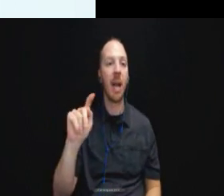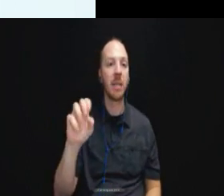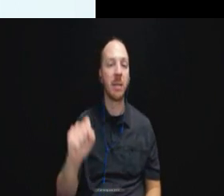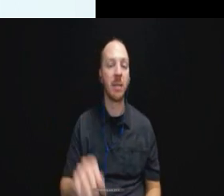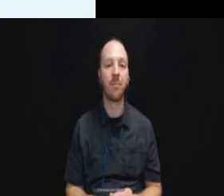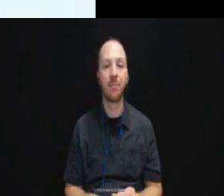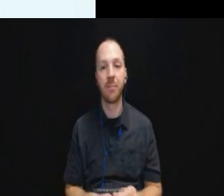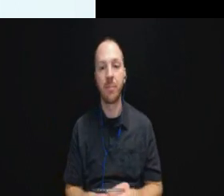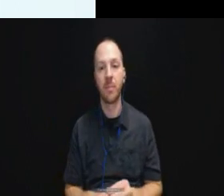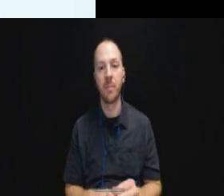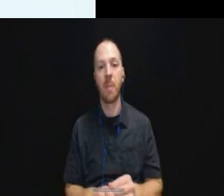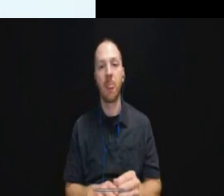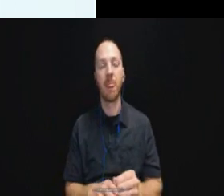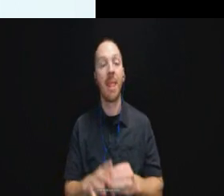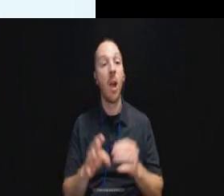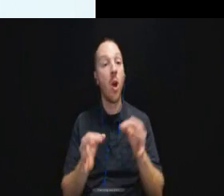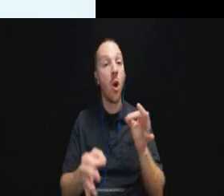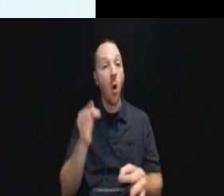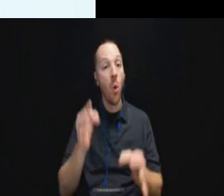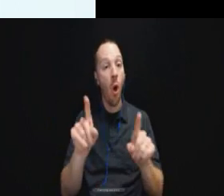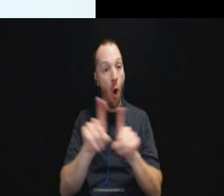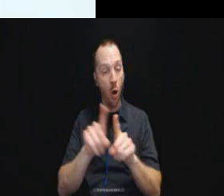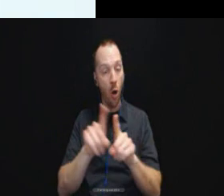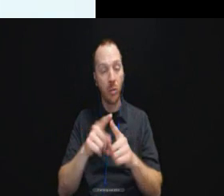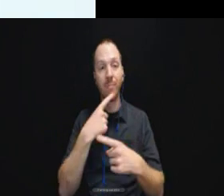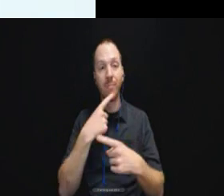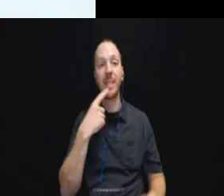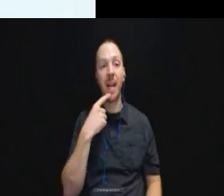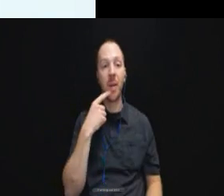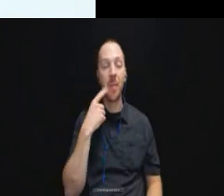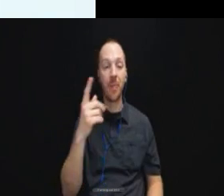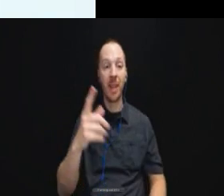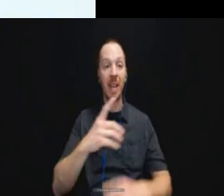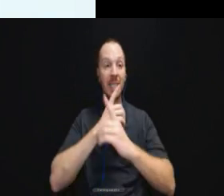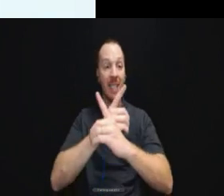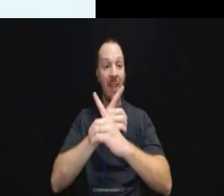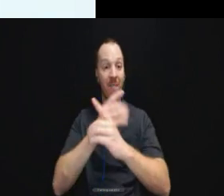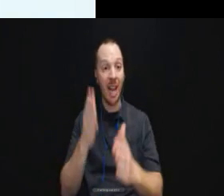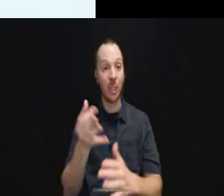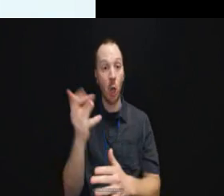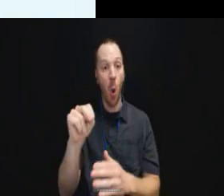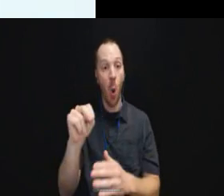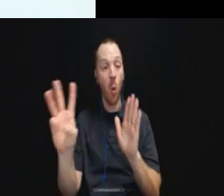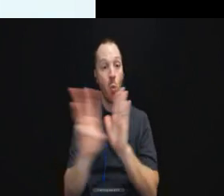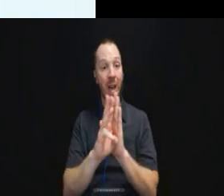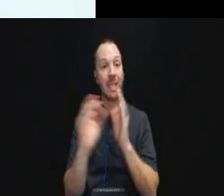The court also said that, you know, the defendant's own witness compared using a TTY to sending